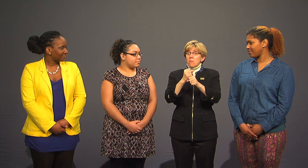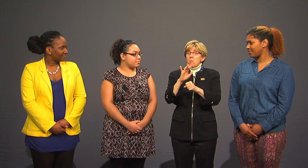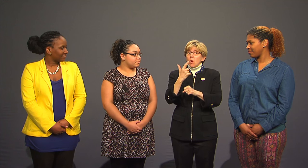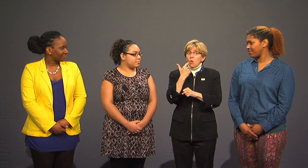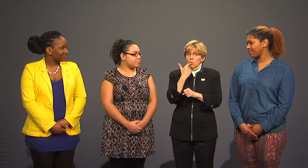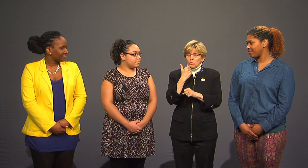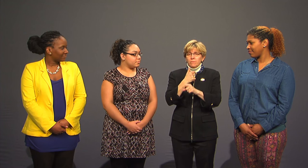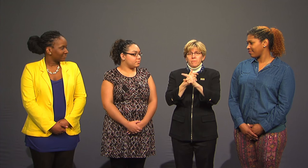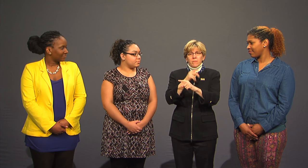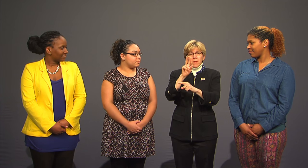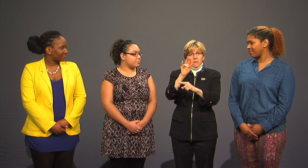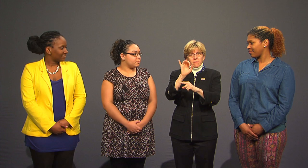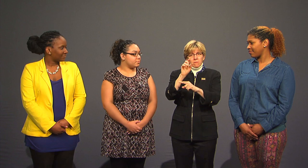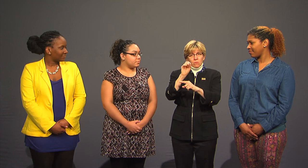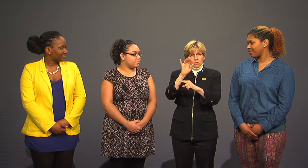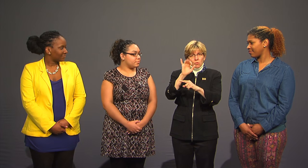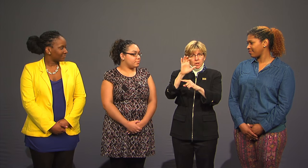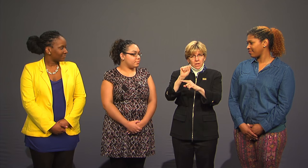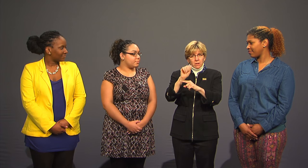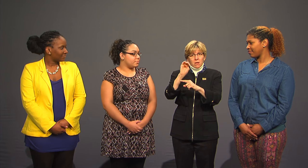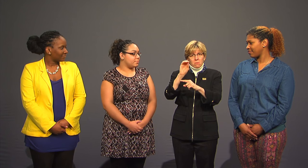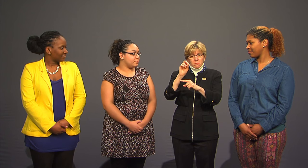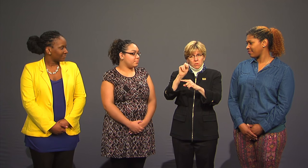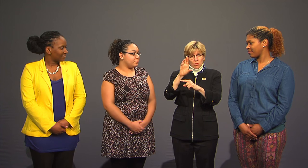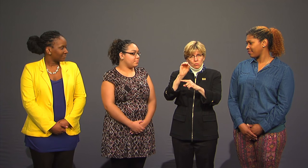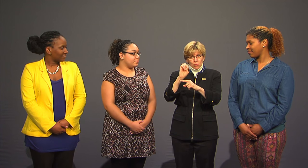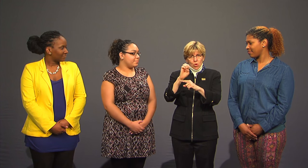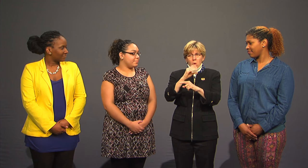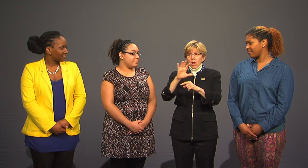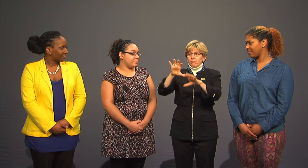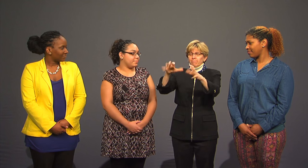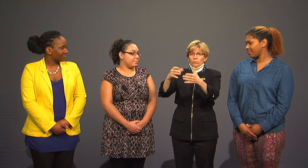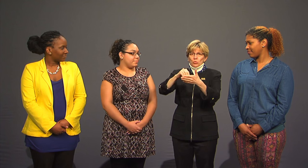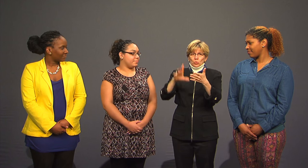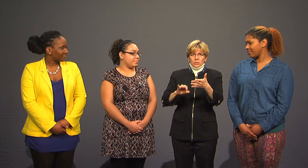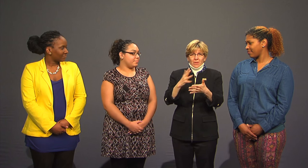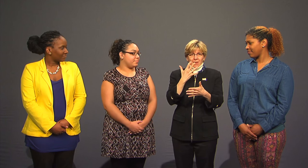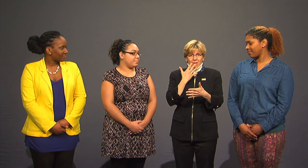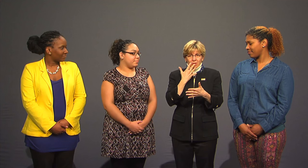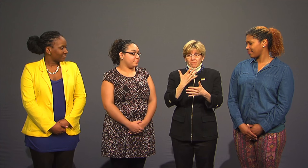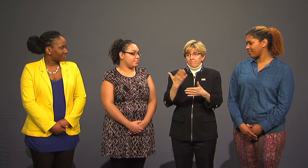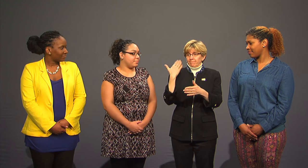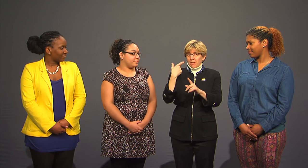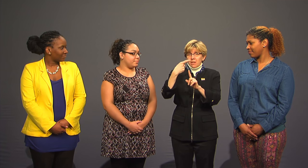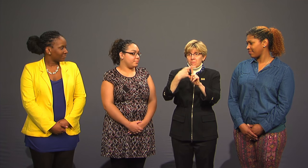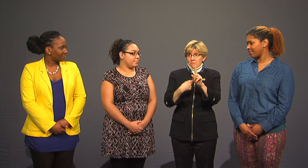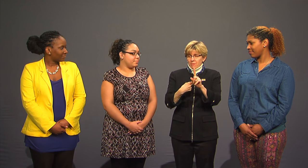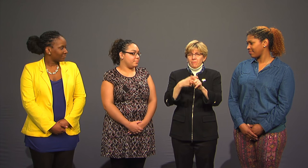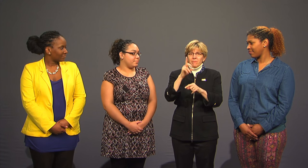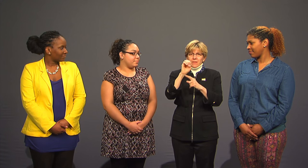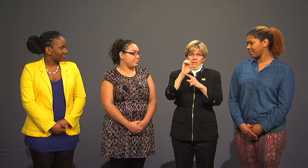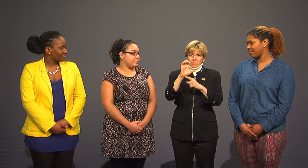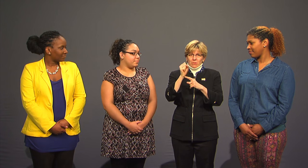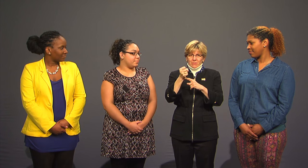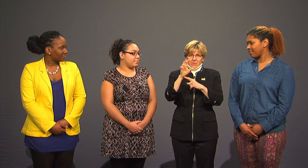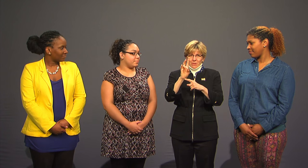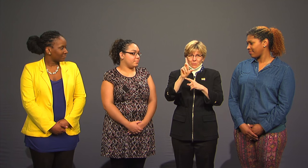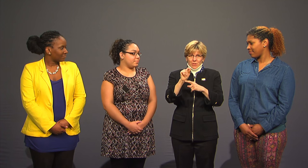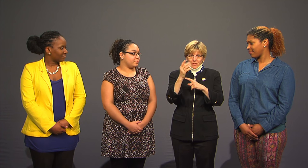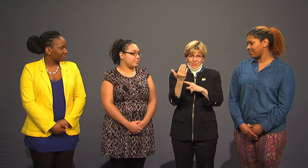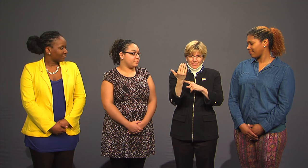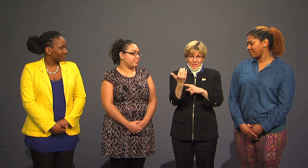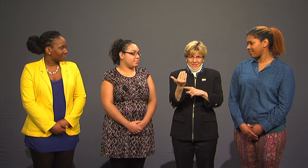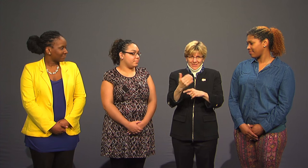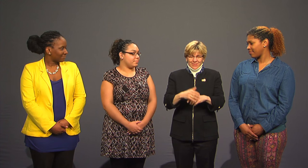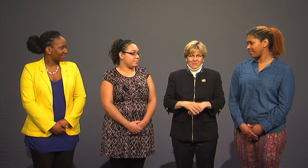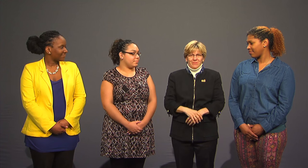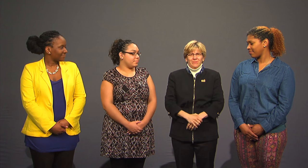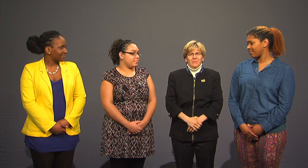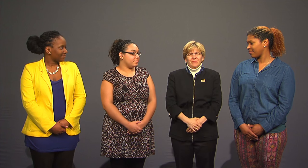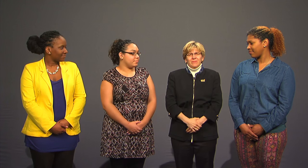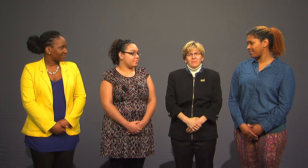which was presented by Victorica Monroe and our students of color on December 17, 2015.